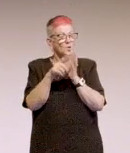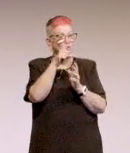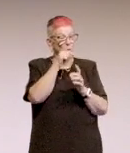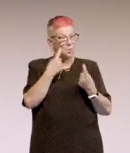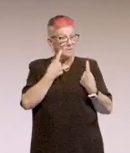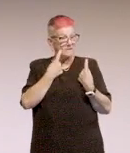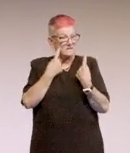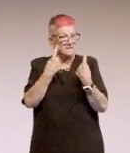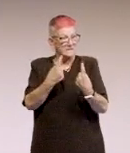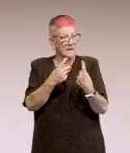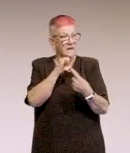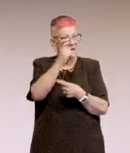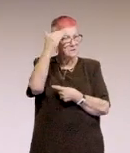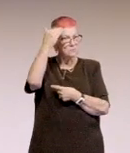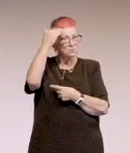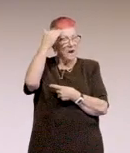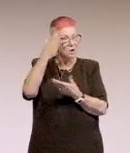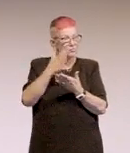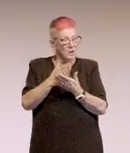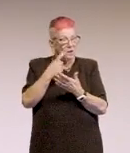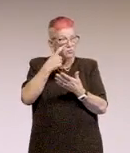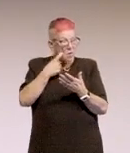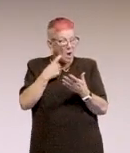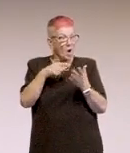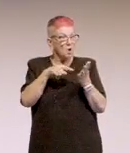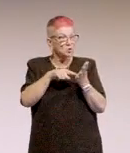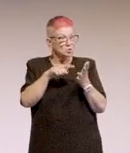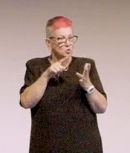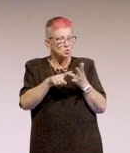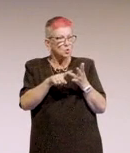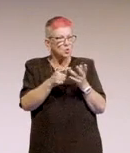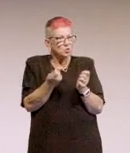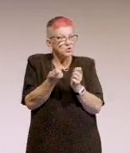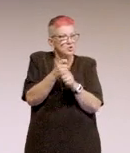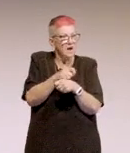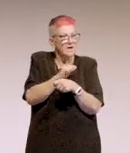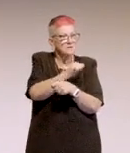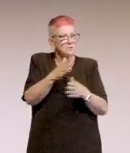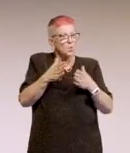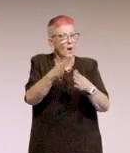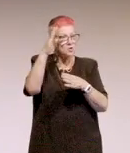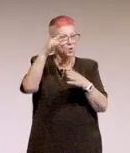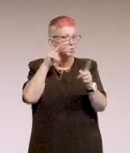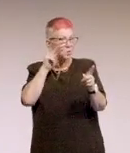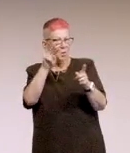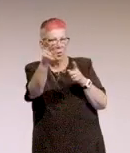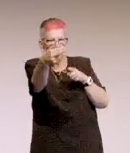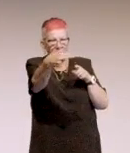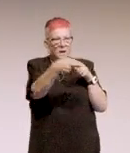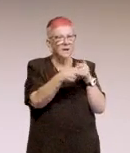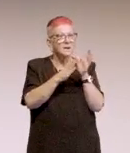that the brain was trying to relearn how to do it looking into the mirror.